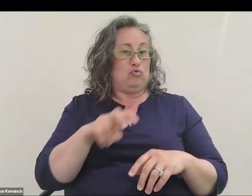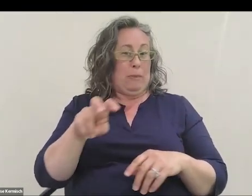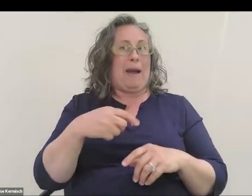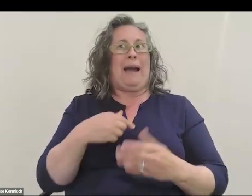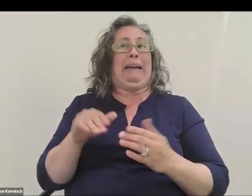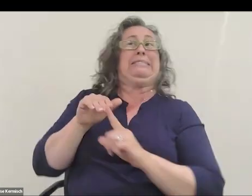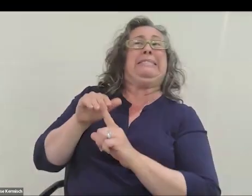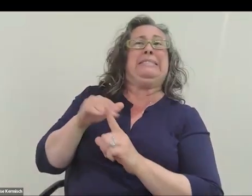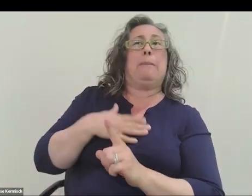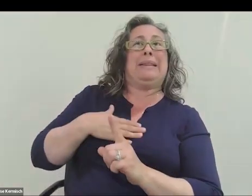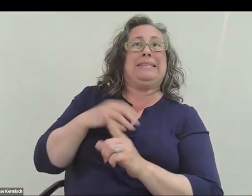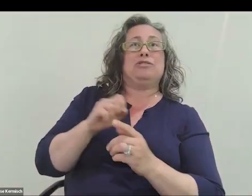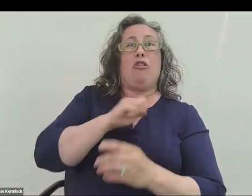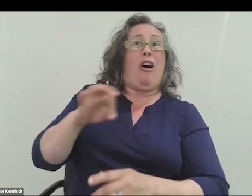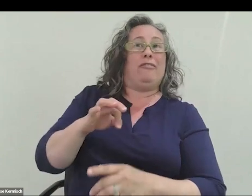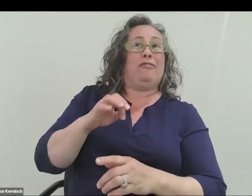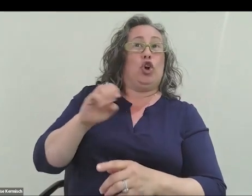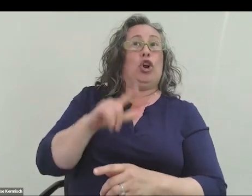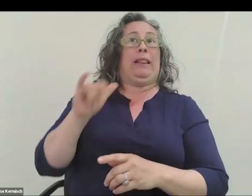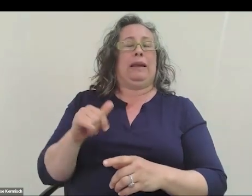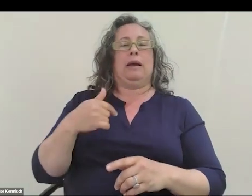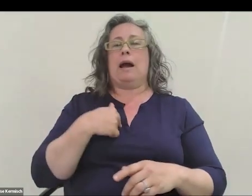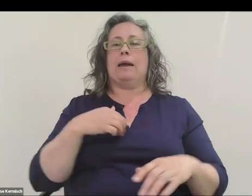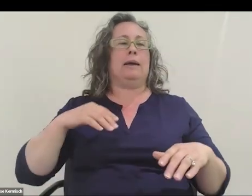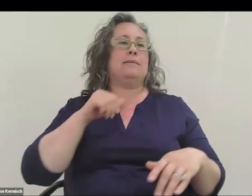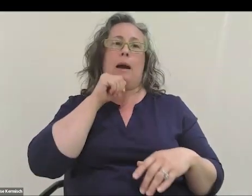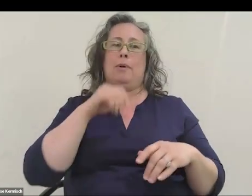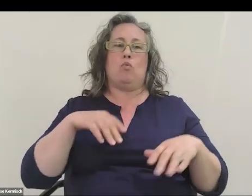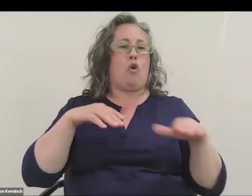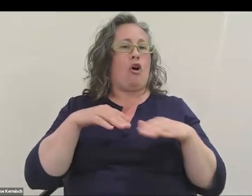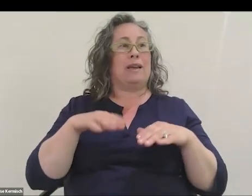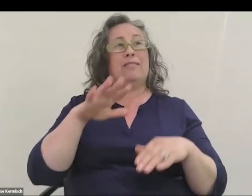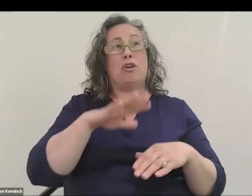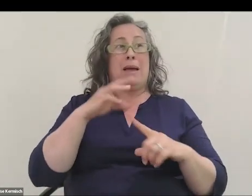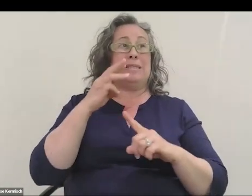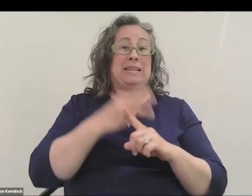so I could make it. I had not been walking on my own leg for about six months.